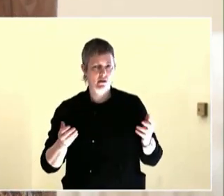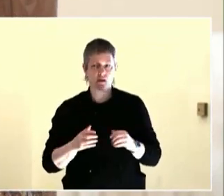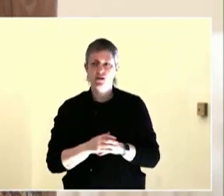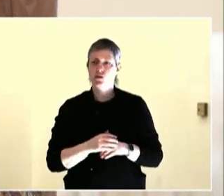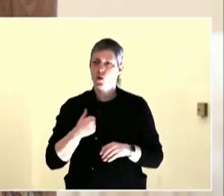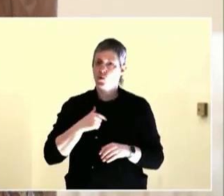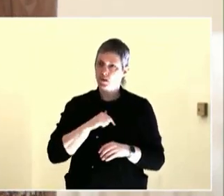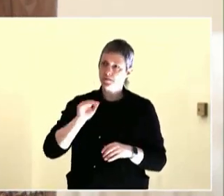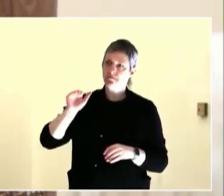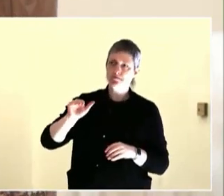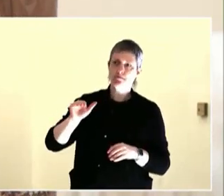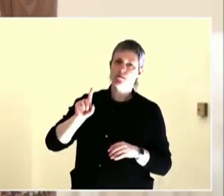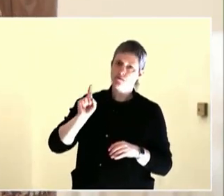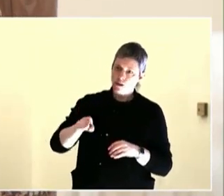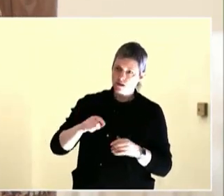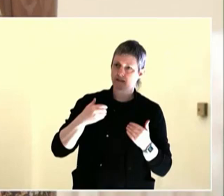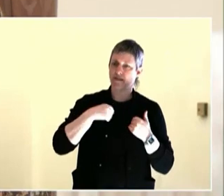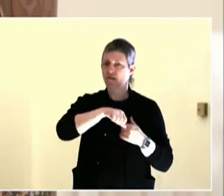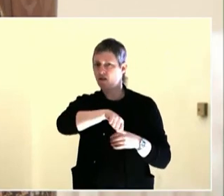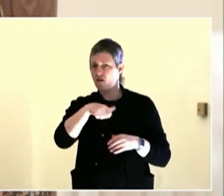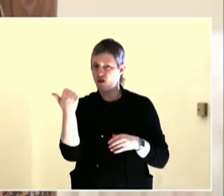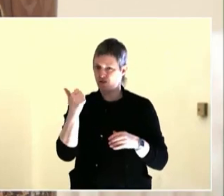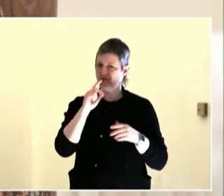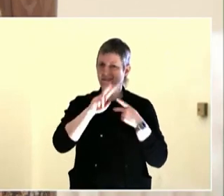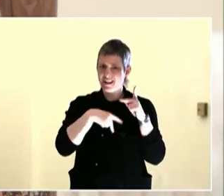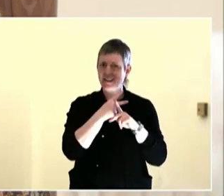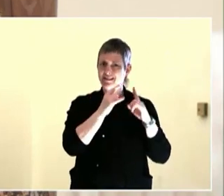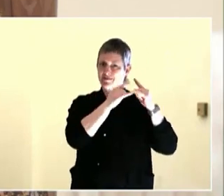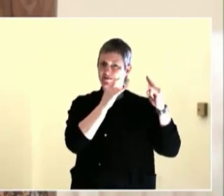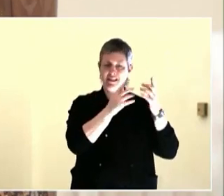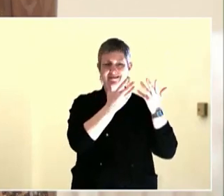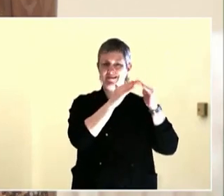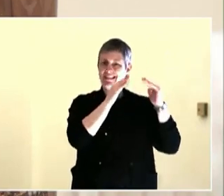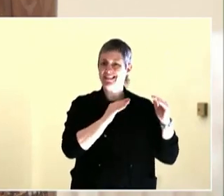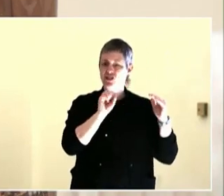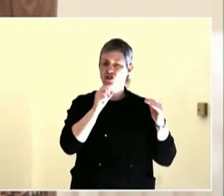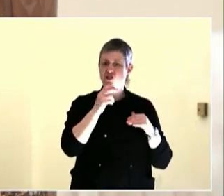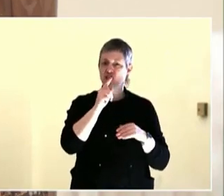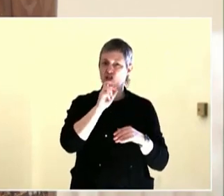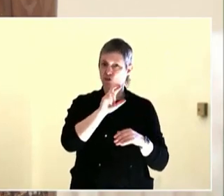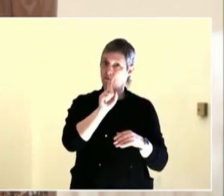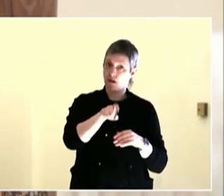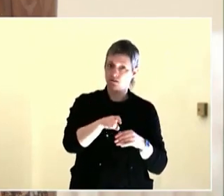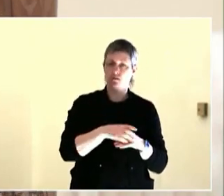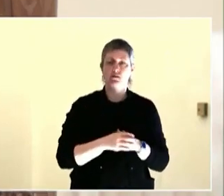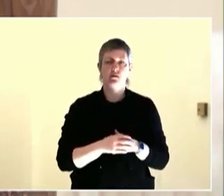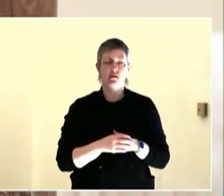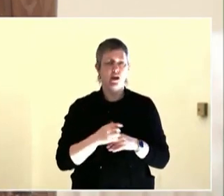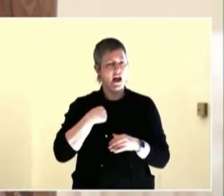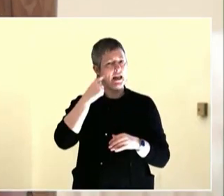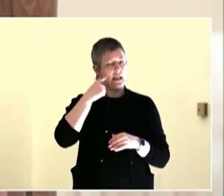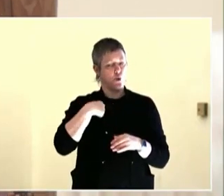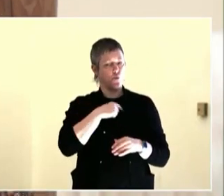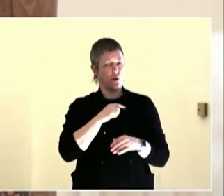the reason -- a series of God awful circumstances that brought people into the street?